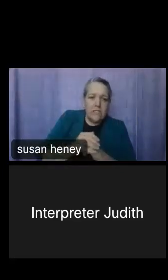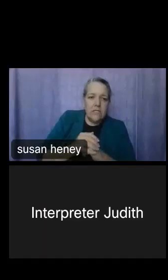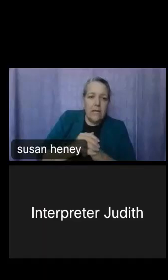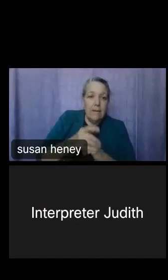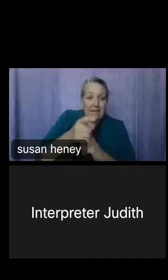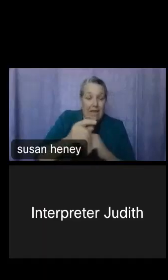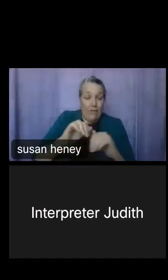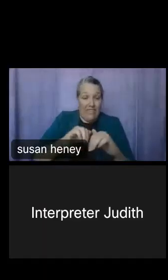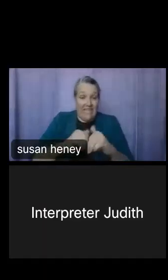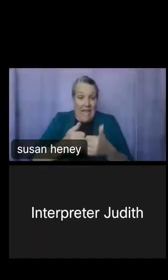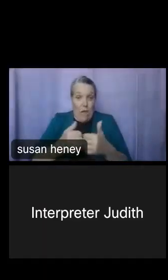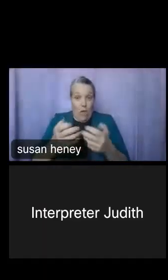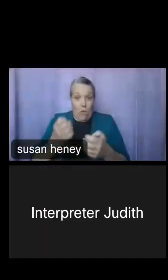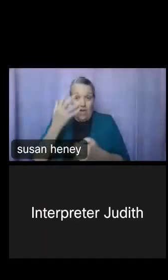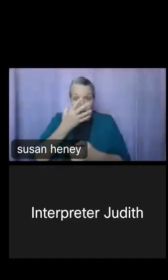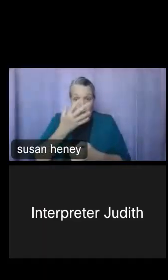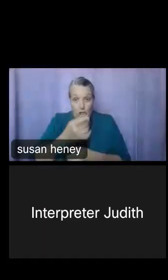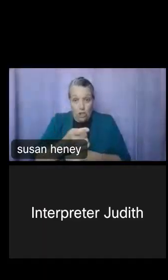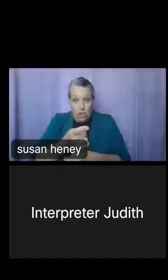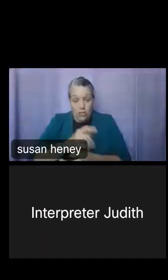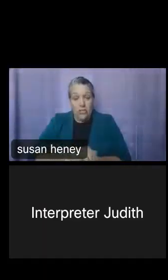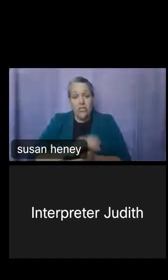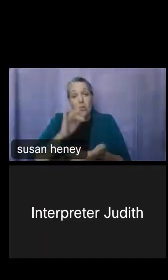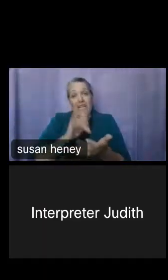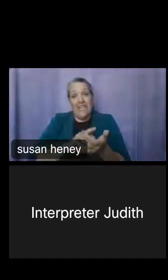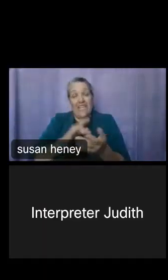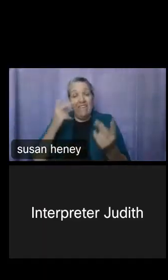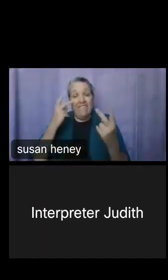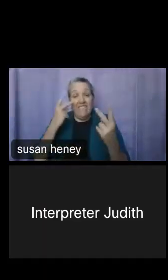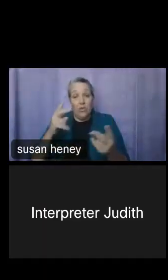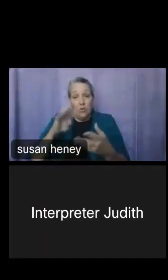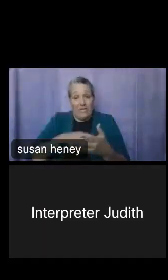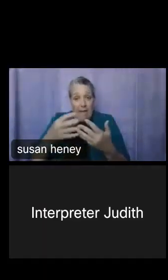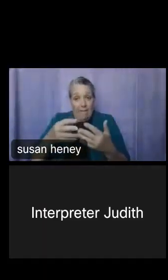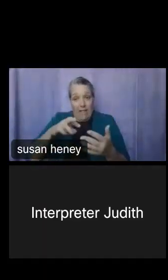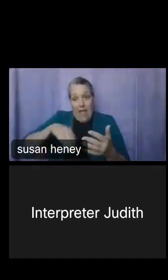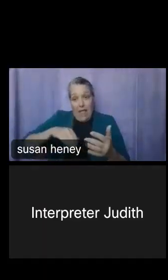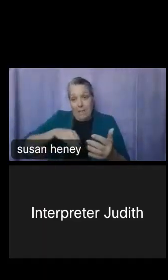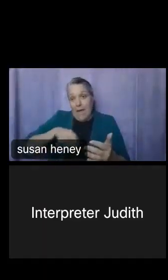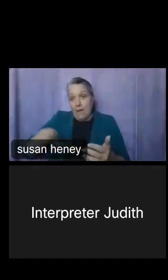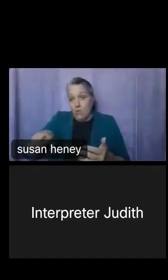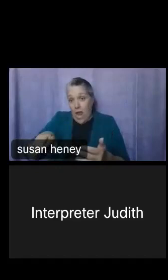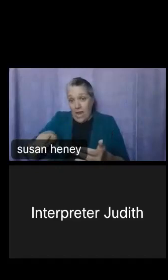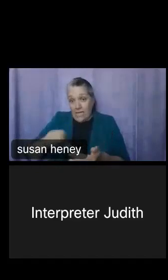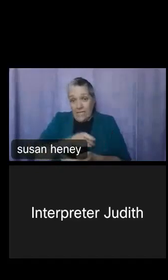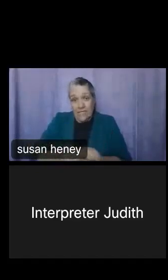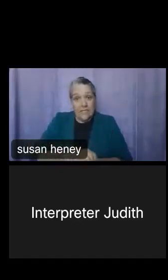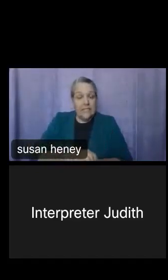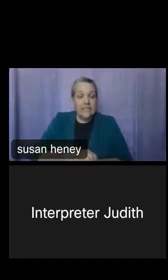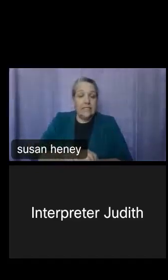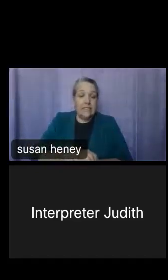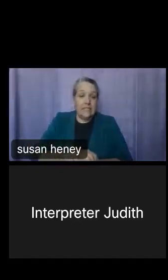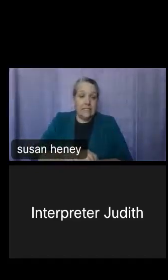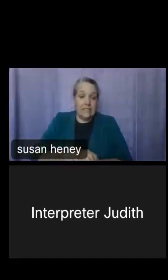want, I will go ahead and click View Table in the bottom right-hand corner of the screen.